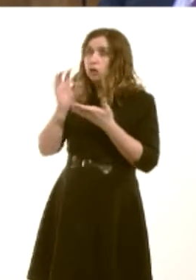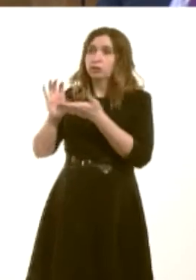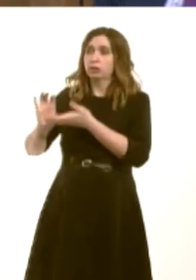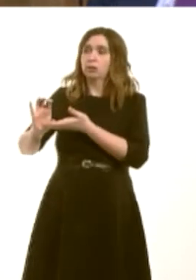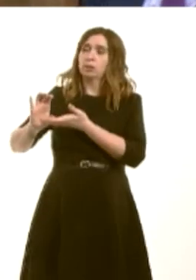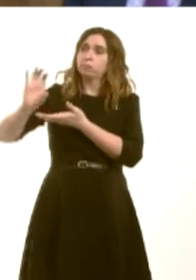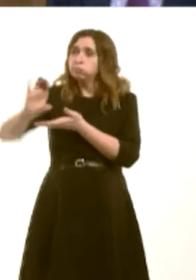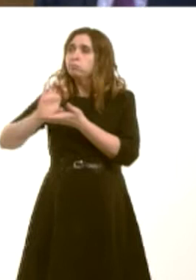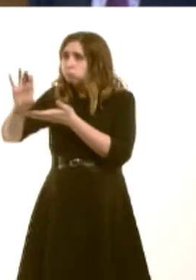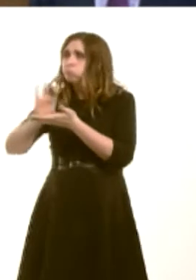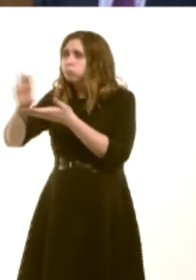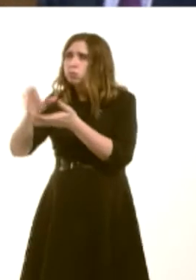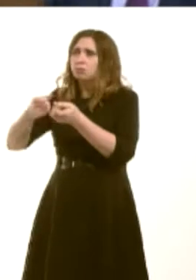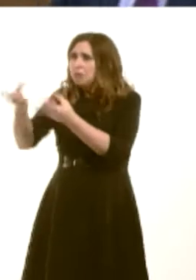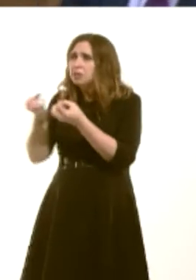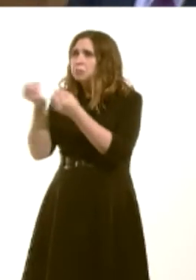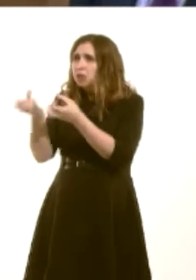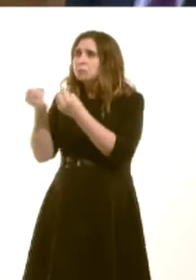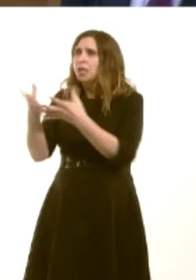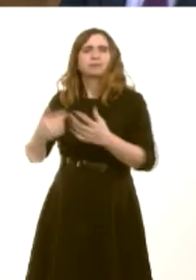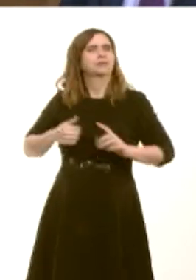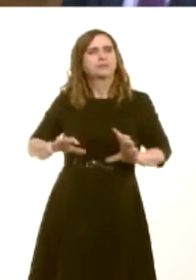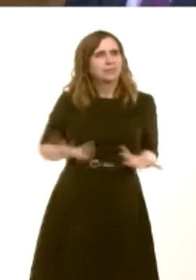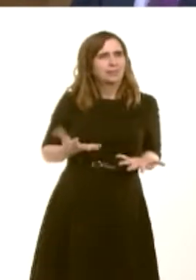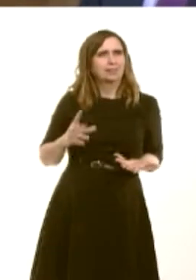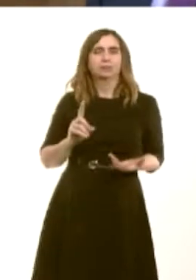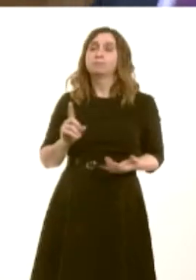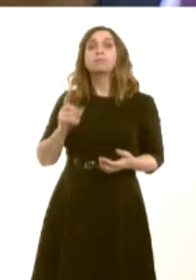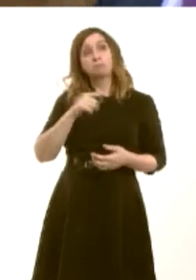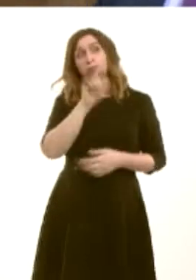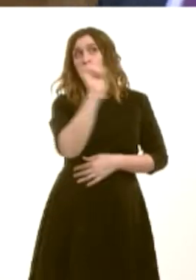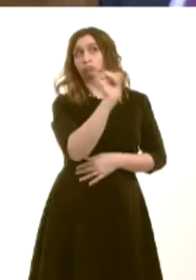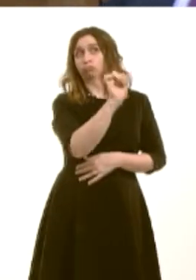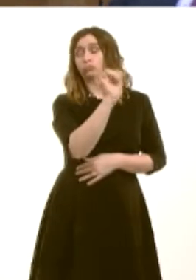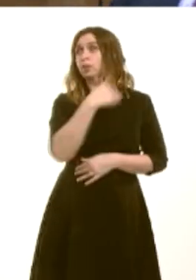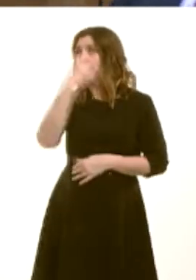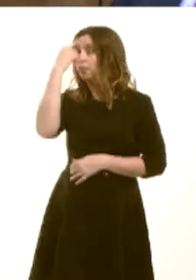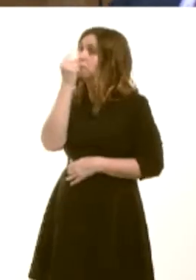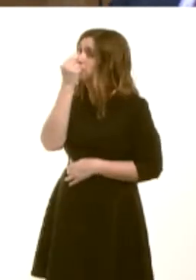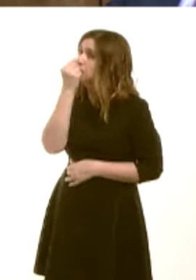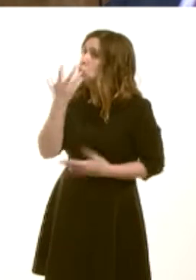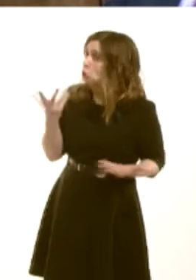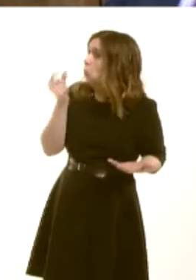and theyíve been permitted to put more money on the table, in a way that we have not. Carwyn Jones: But, I take his point. I think that thereís great potential for tidal energy